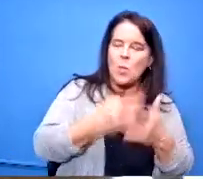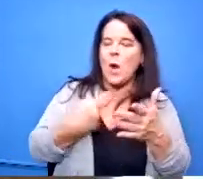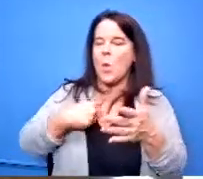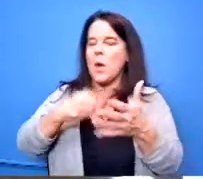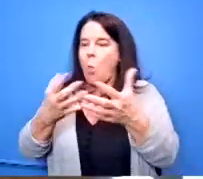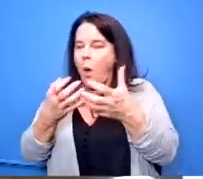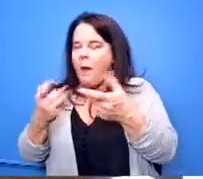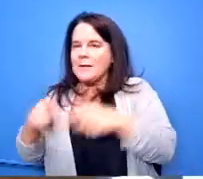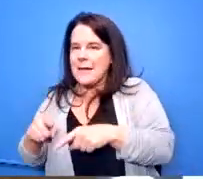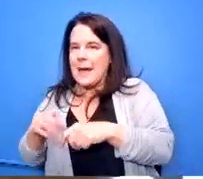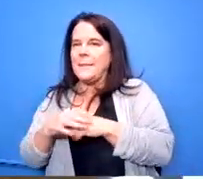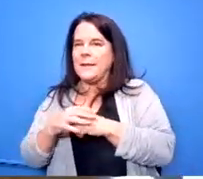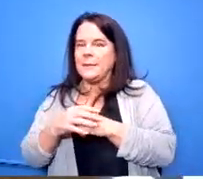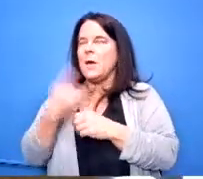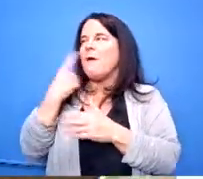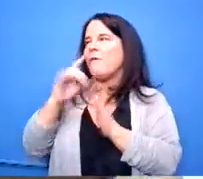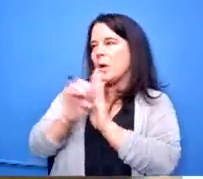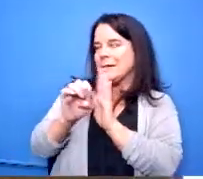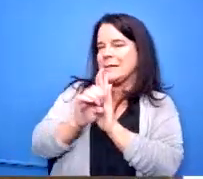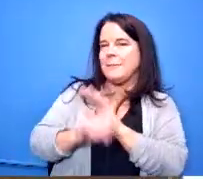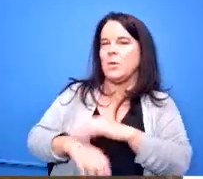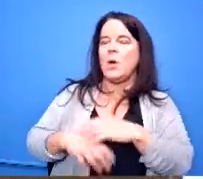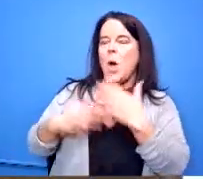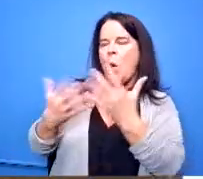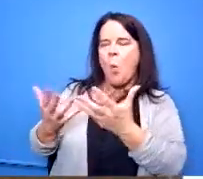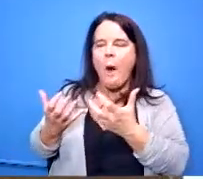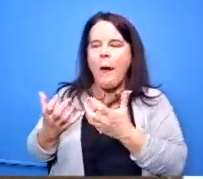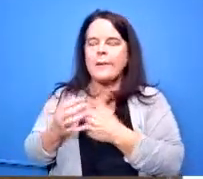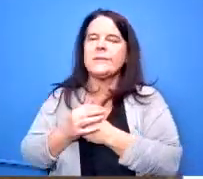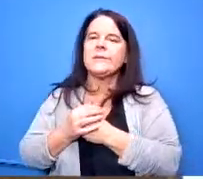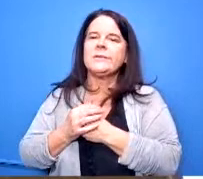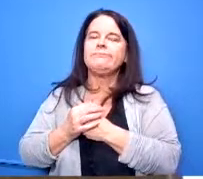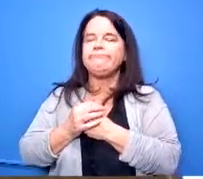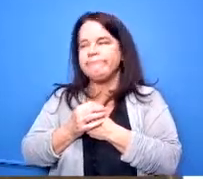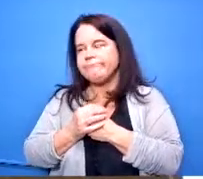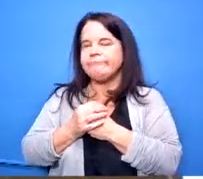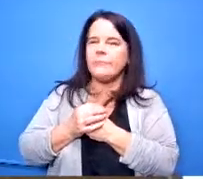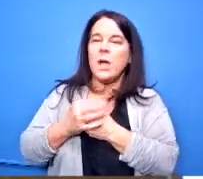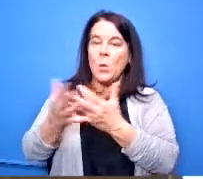in addition so for example a want is that we would we would like to have an elevator